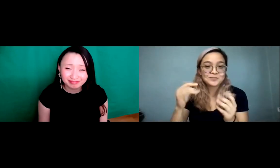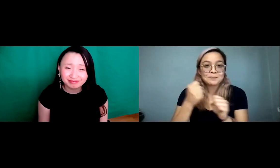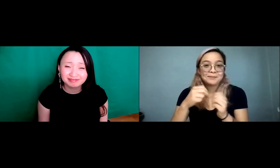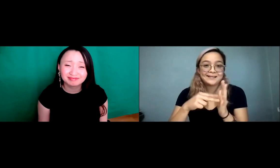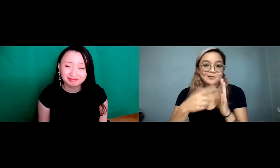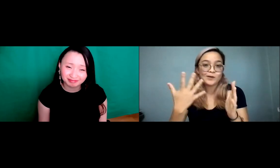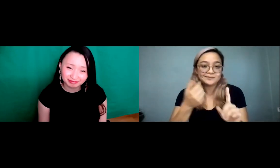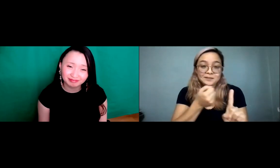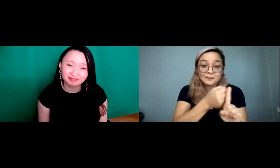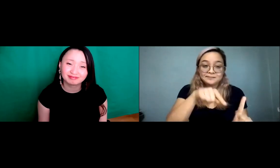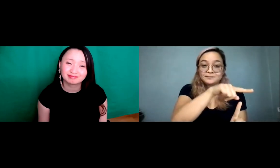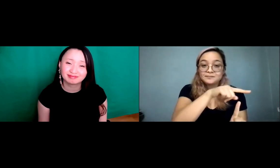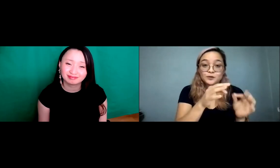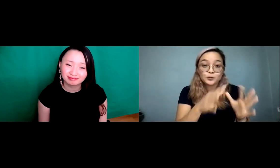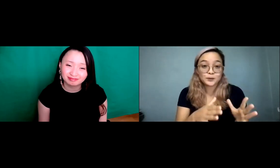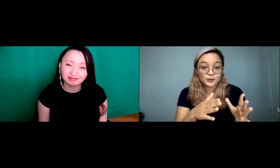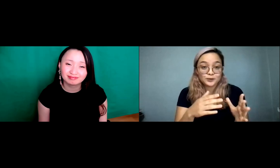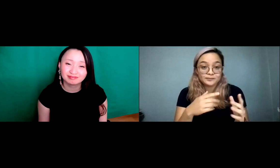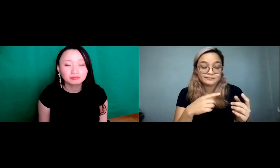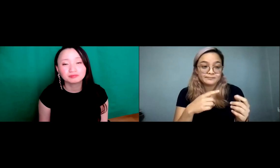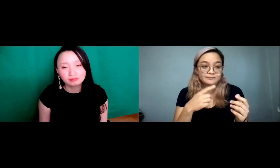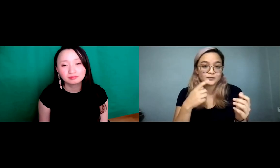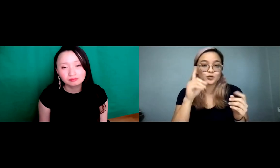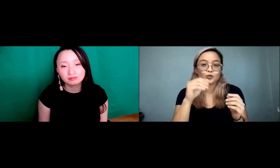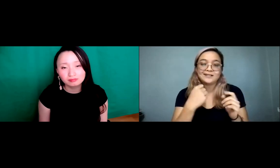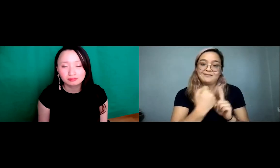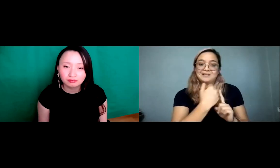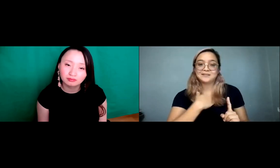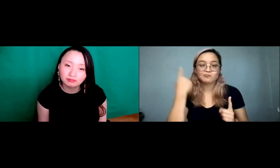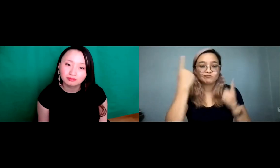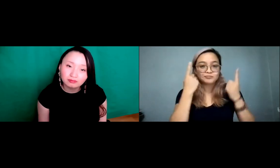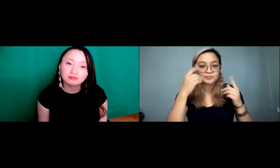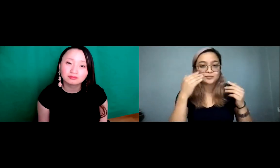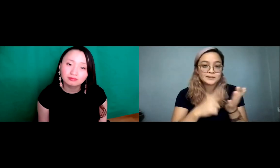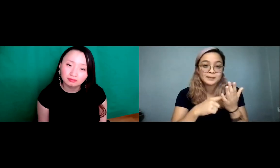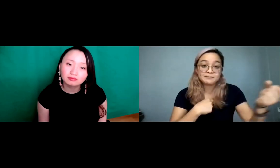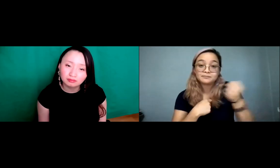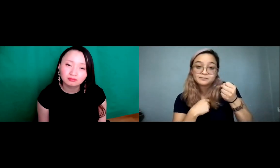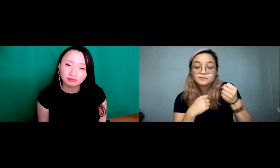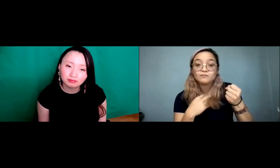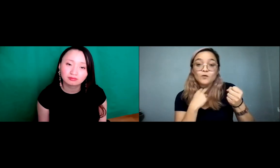you know, Asian, Hispanic or whatnot. There are those that are interpreters that